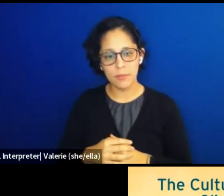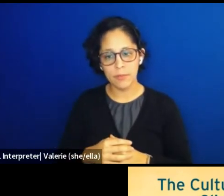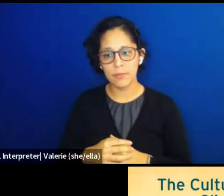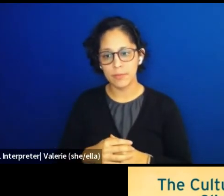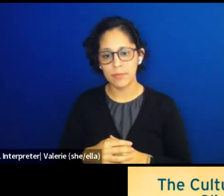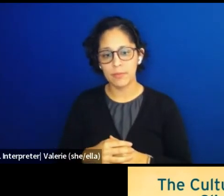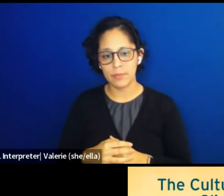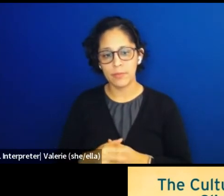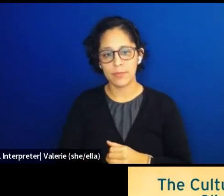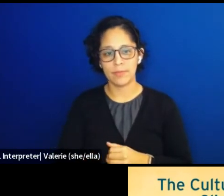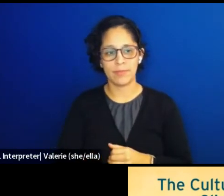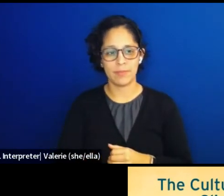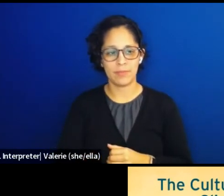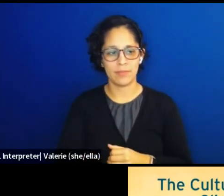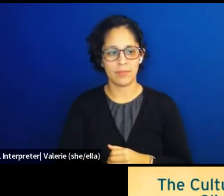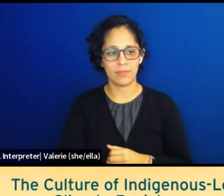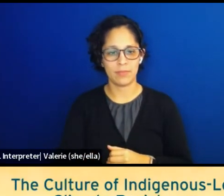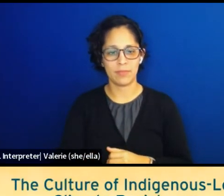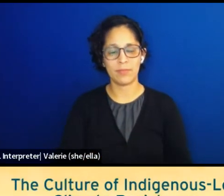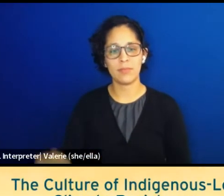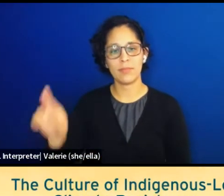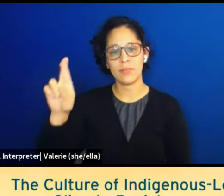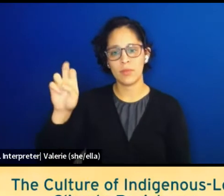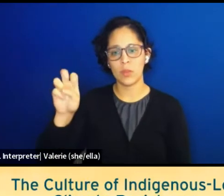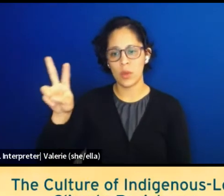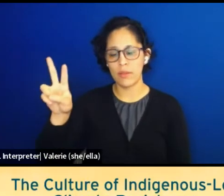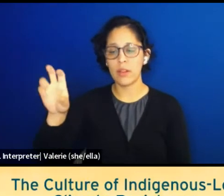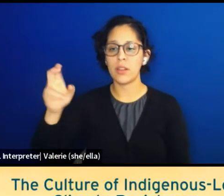Help me welcome Reverend Houston Cypress,